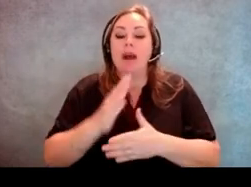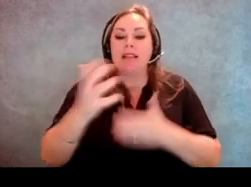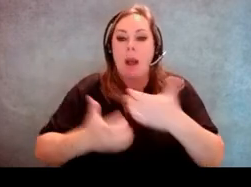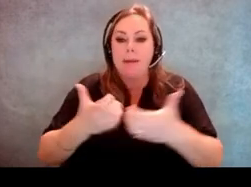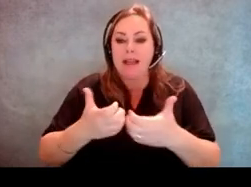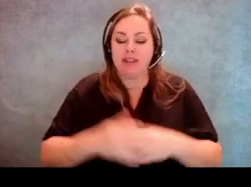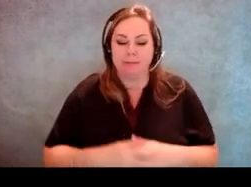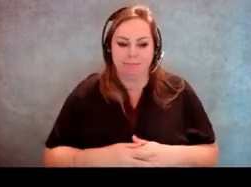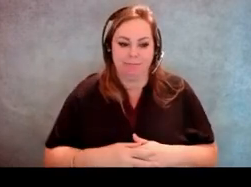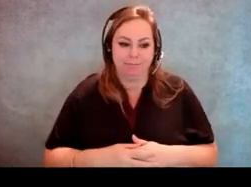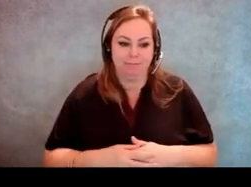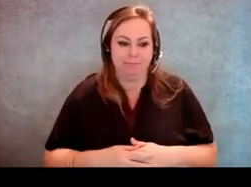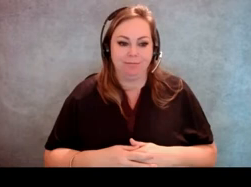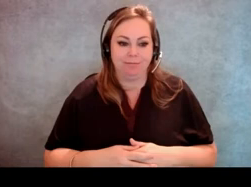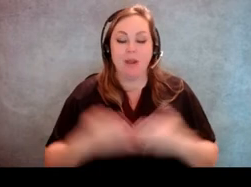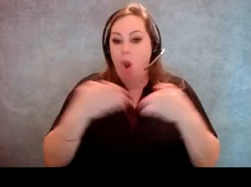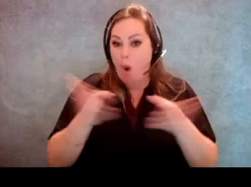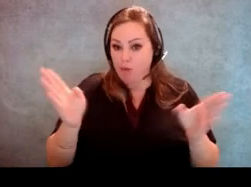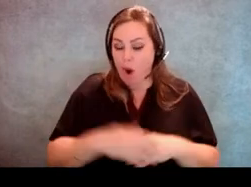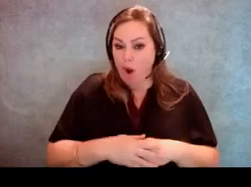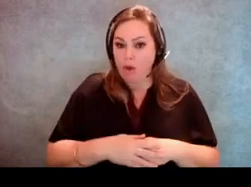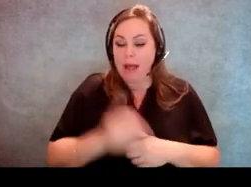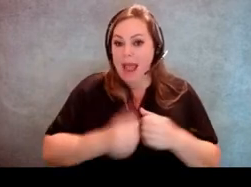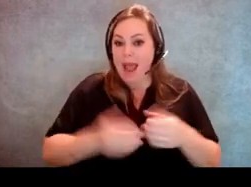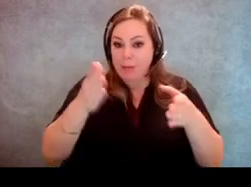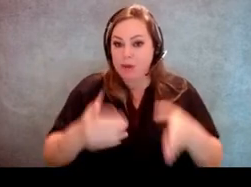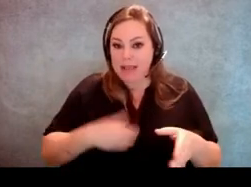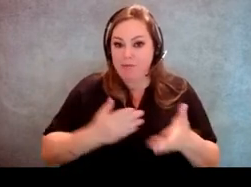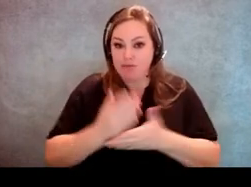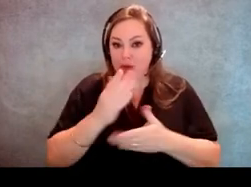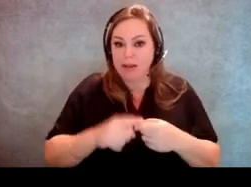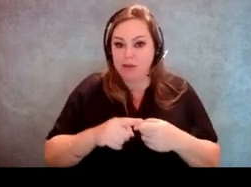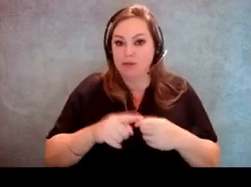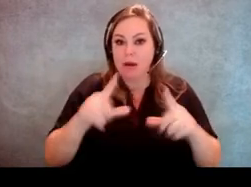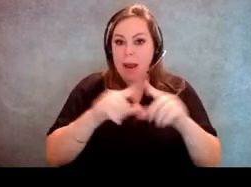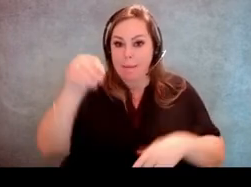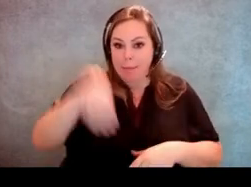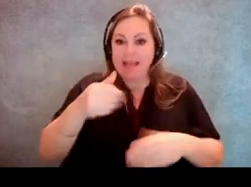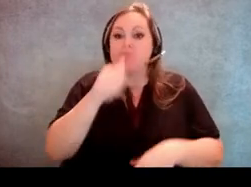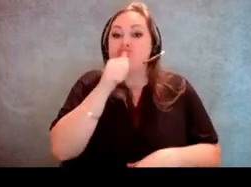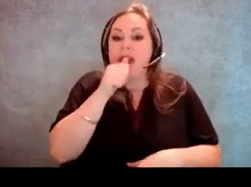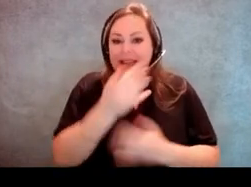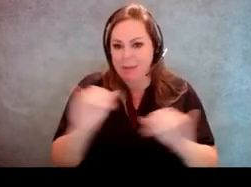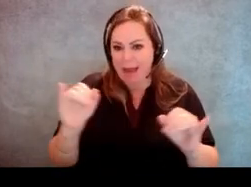Generally speaking, overall, every voter has the right to cast their ballot privately and independently.